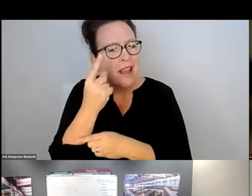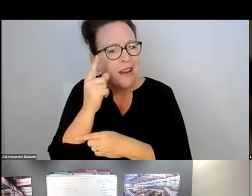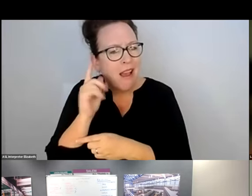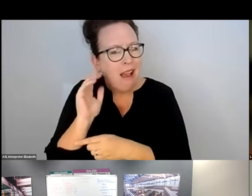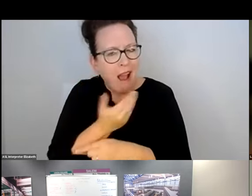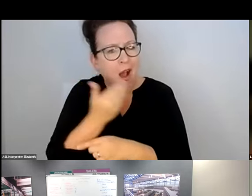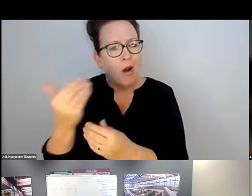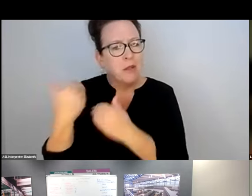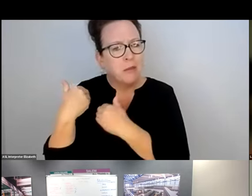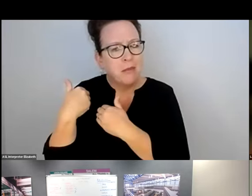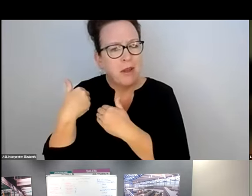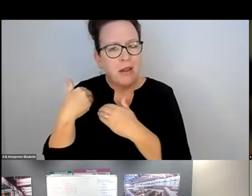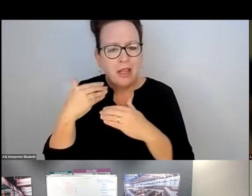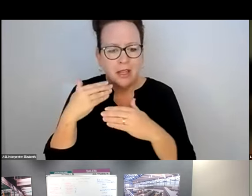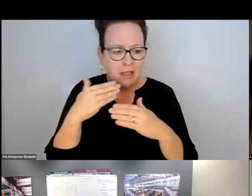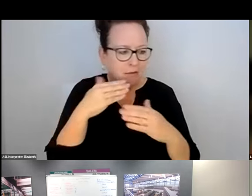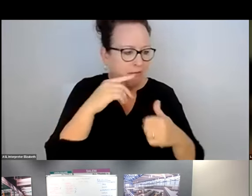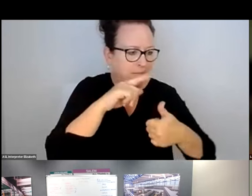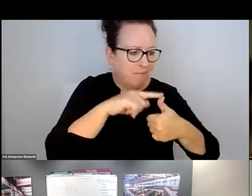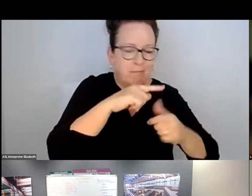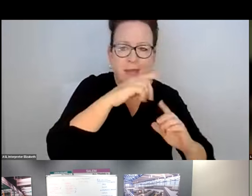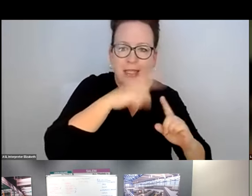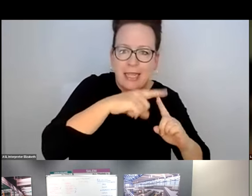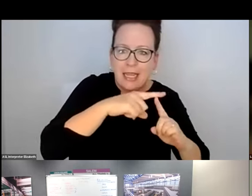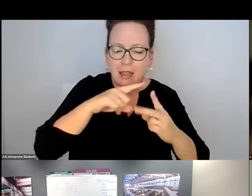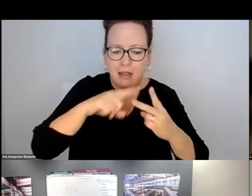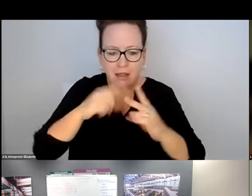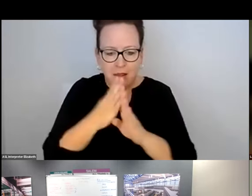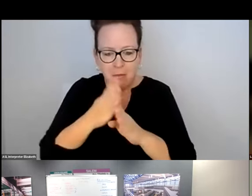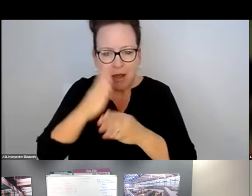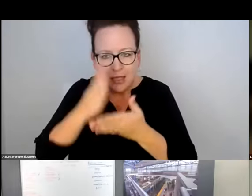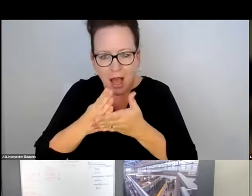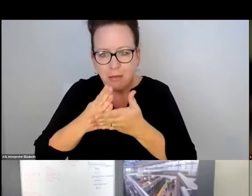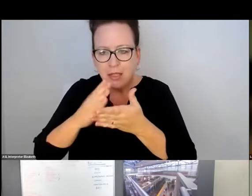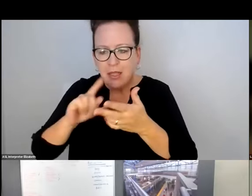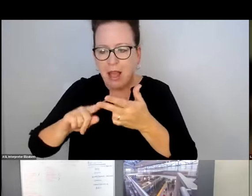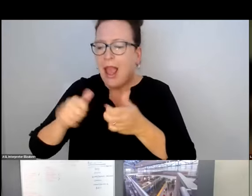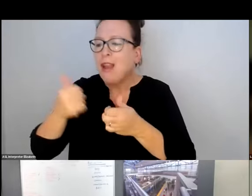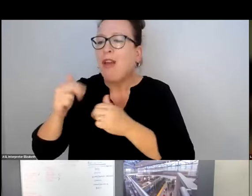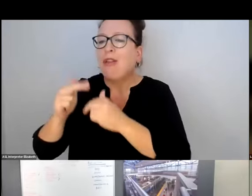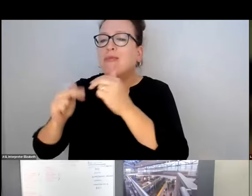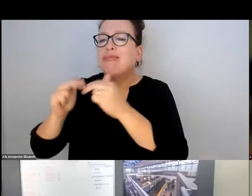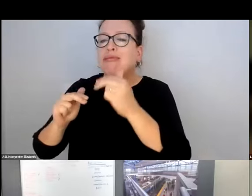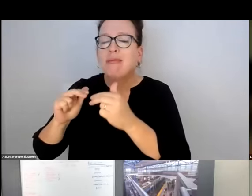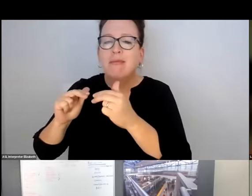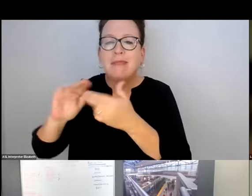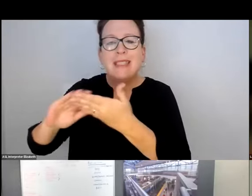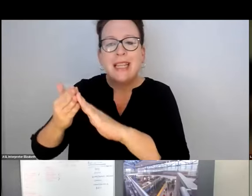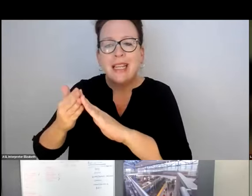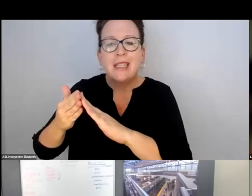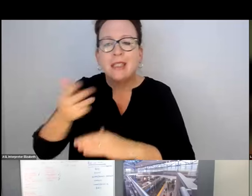ENGAGEMENT, PARTICULARLY AROUND UNDERSTANDING WHAT THE RESPONSIBILITIES ARE BETWEEN THE